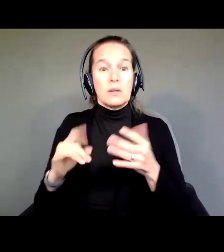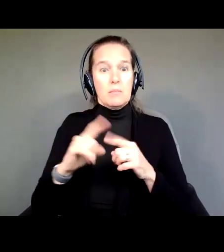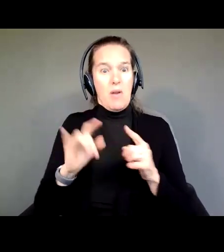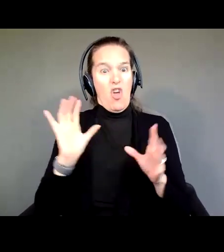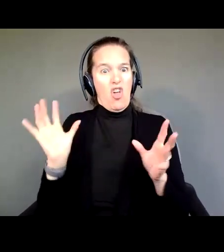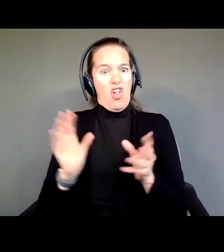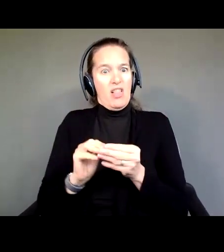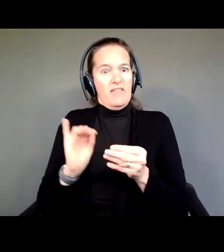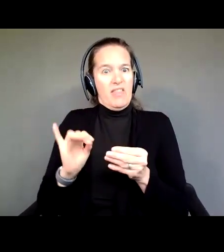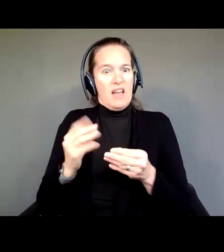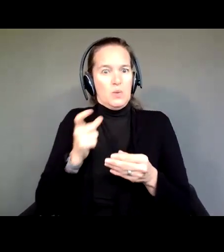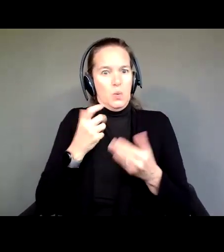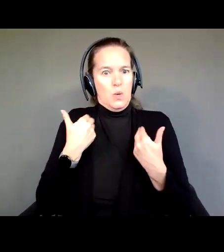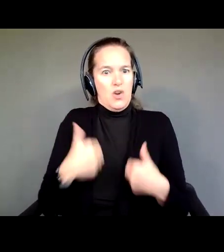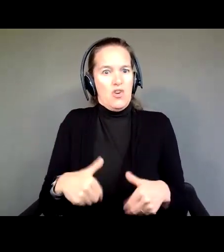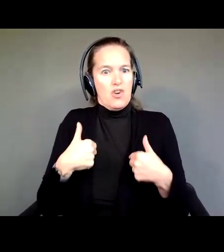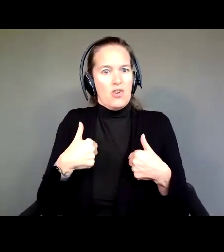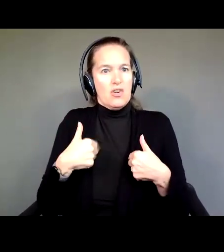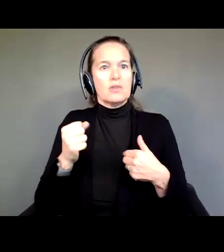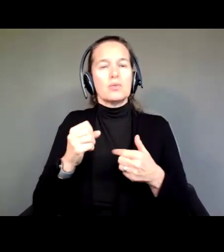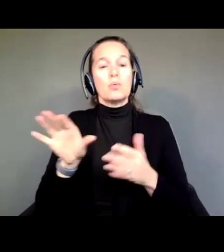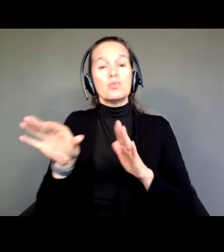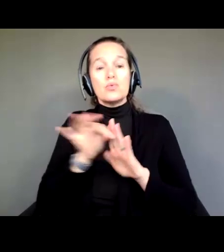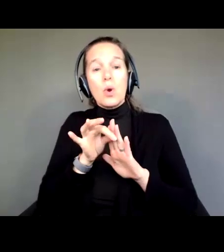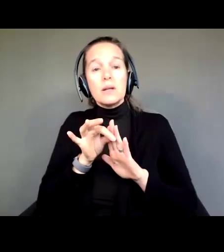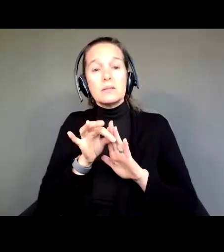So, choice is what makes us who we are.